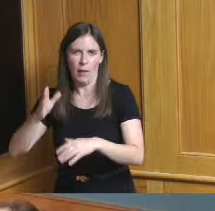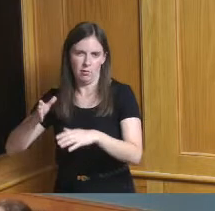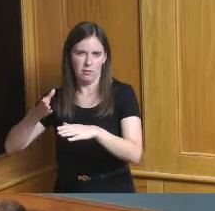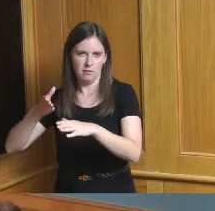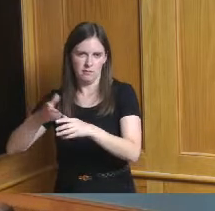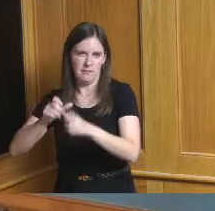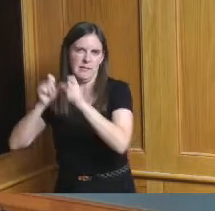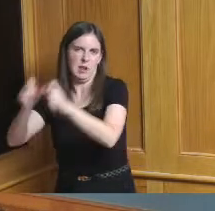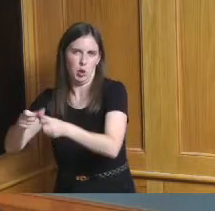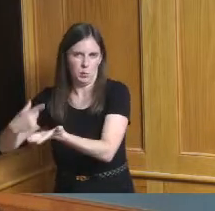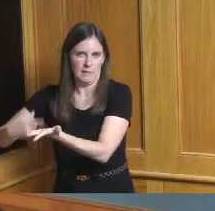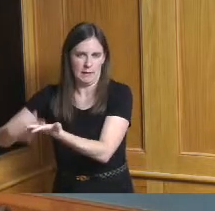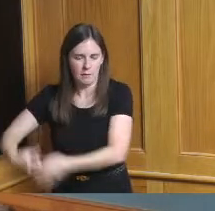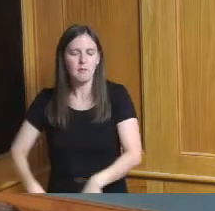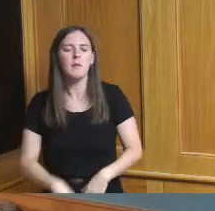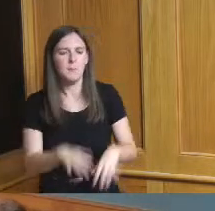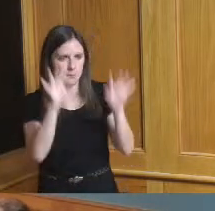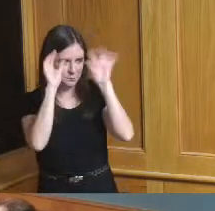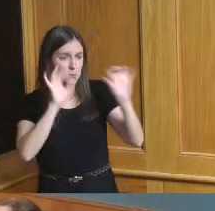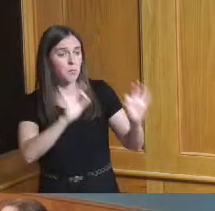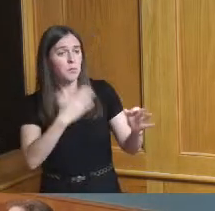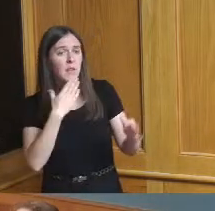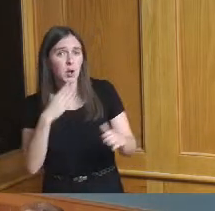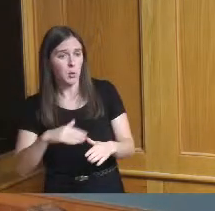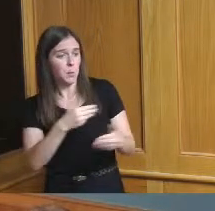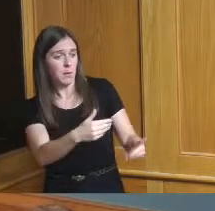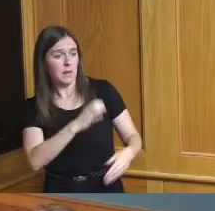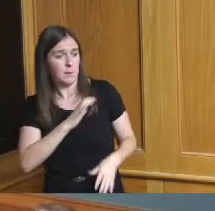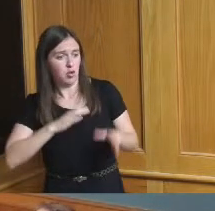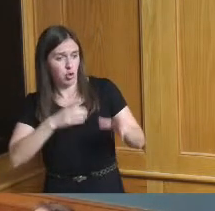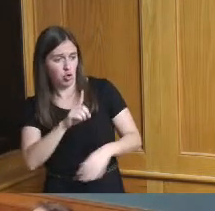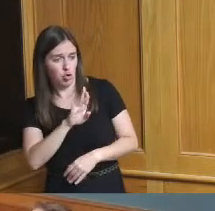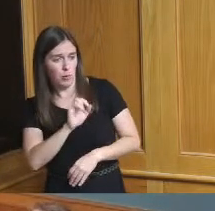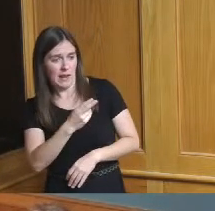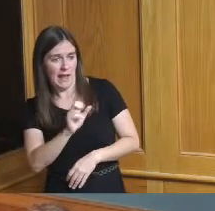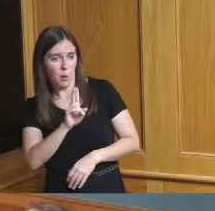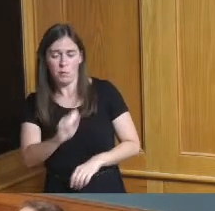you so much Commissioner Driehaus I have nothing further thank you I'd like to make a motion to go